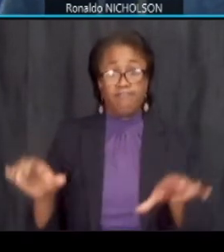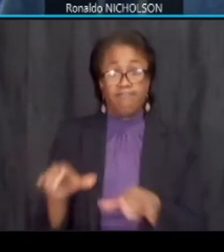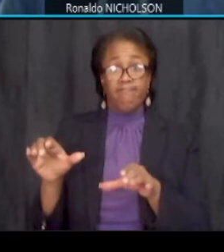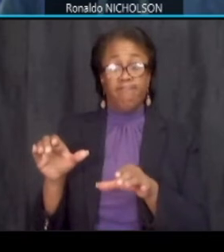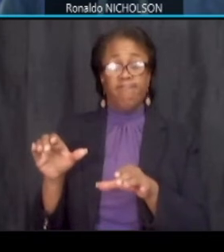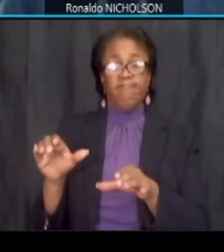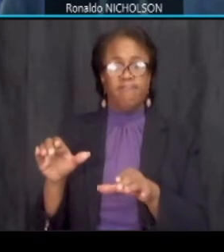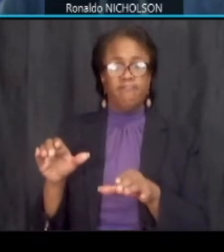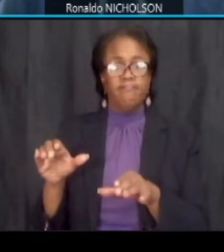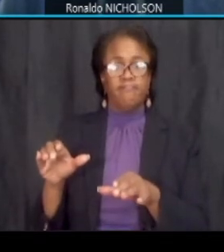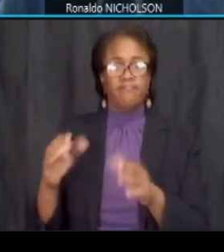next slide